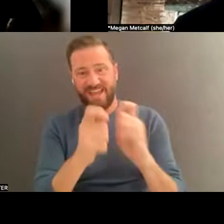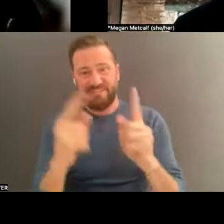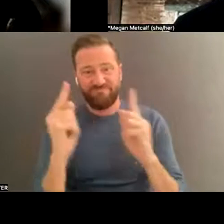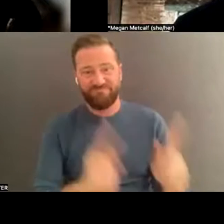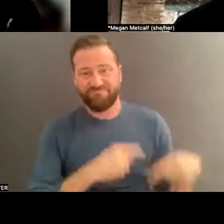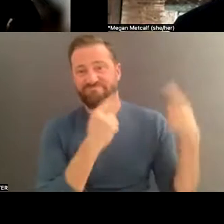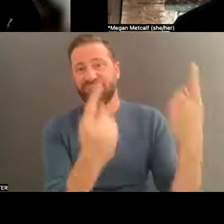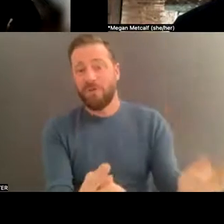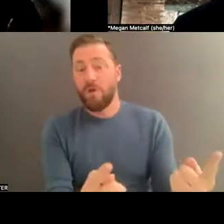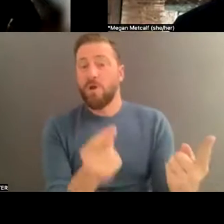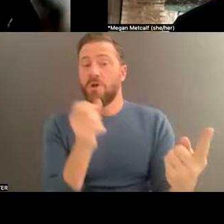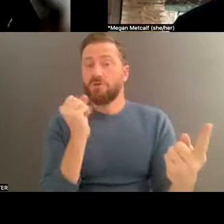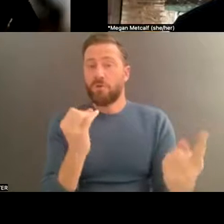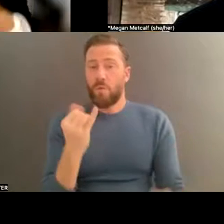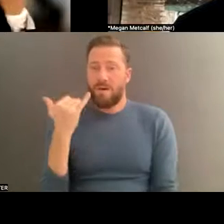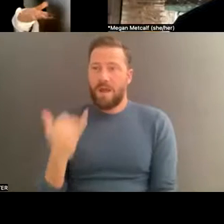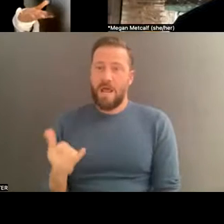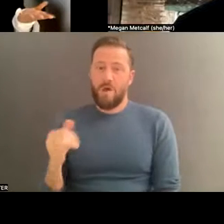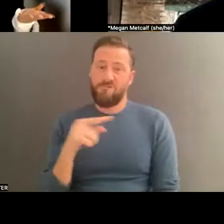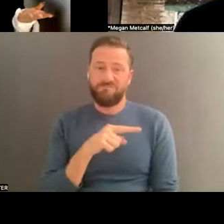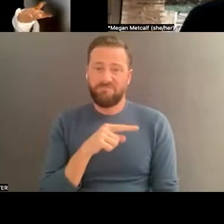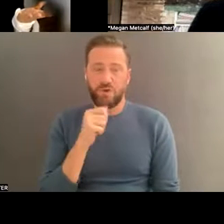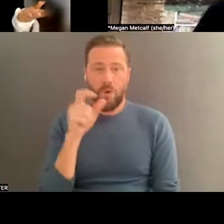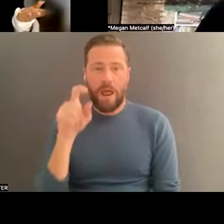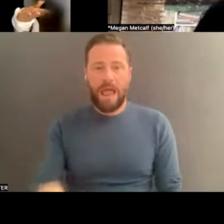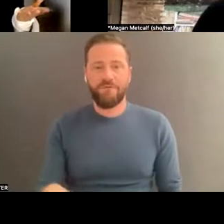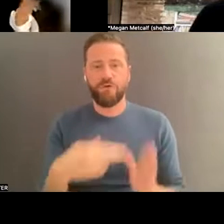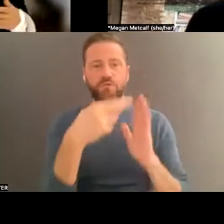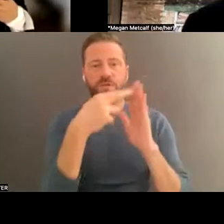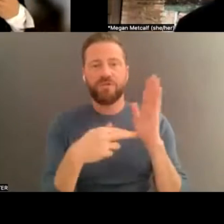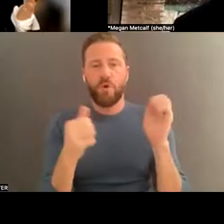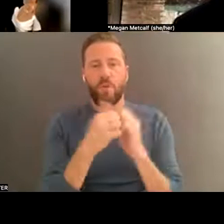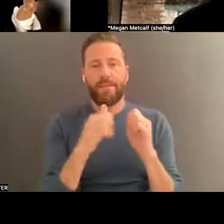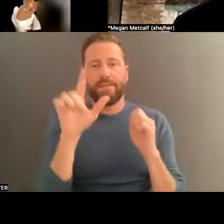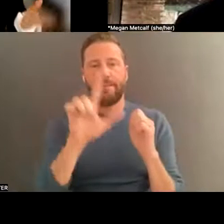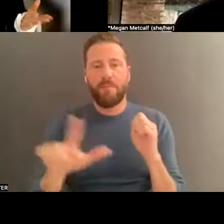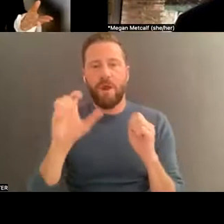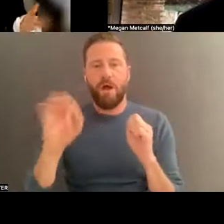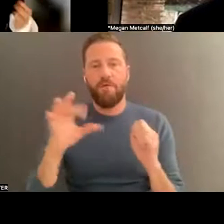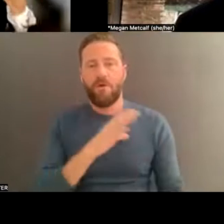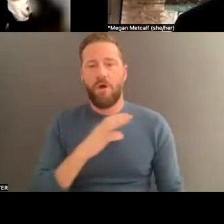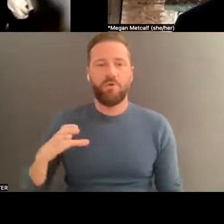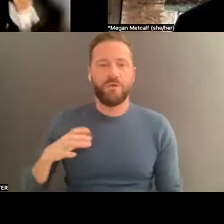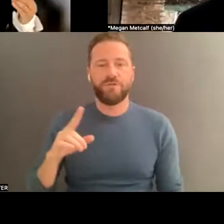you don't have to register with the Library of Congress in order to own it; you create it, you own it.